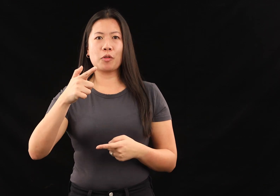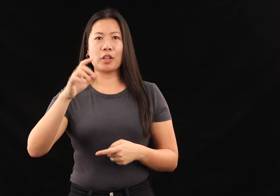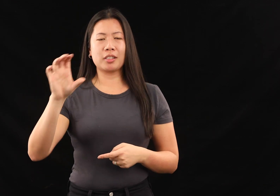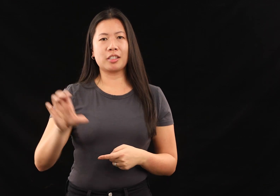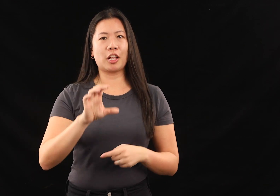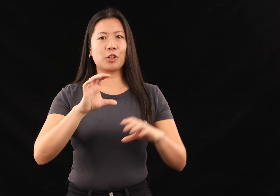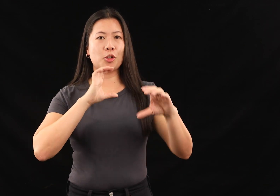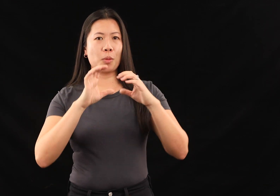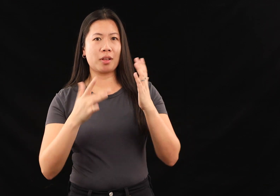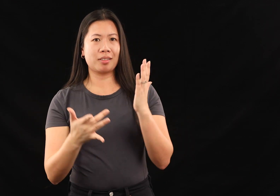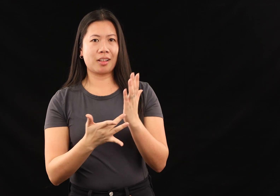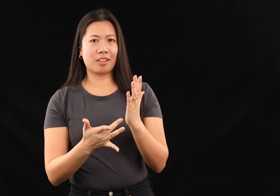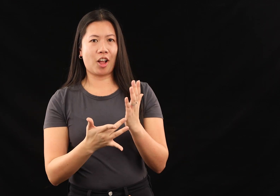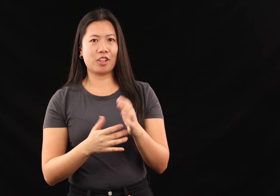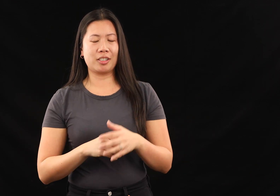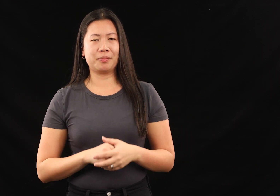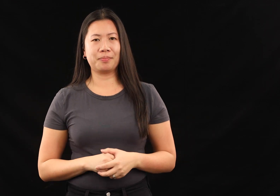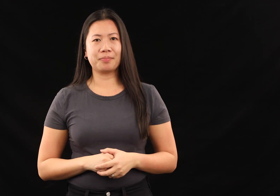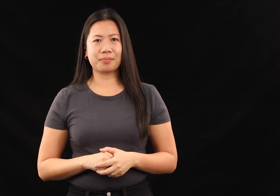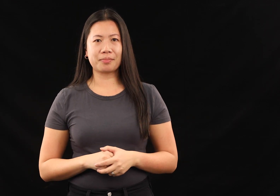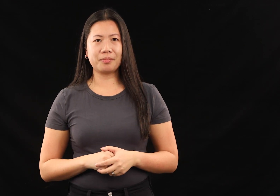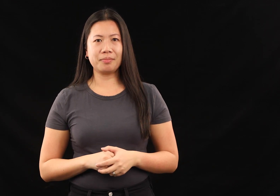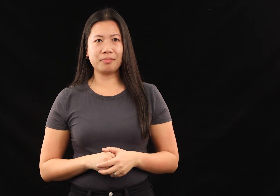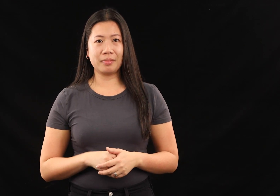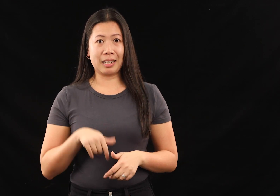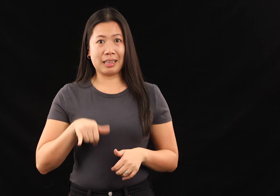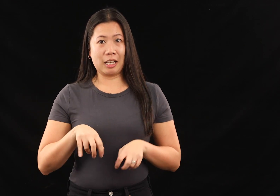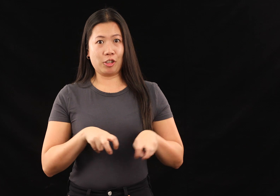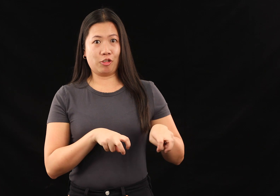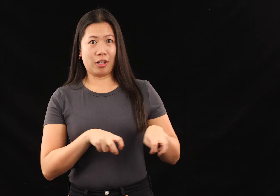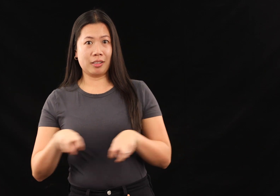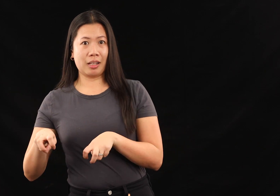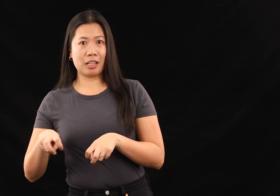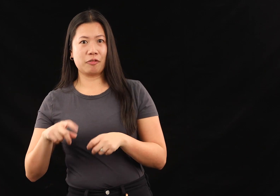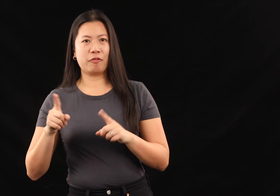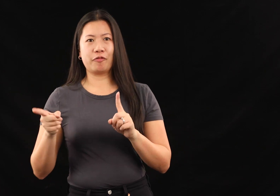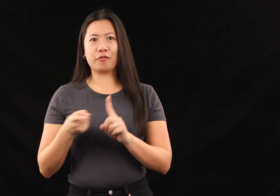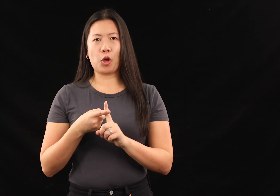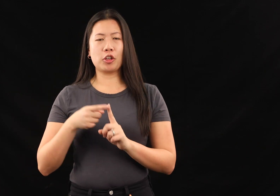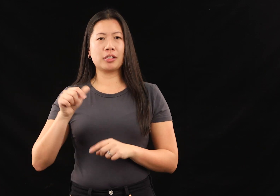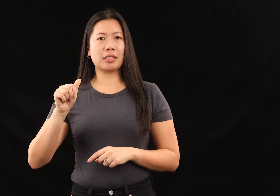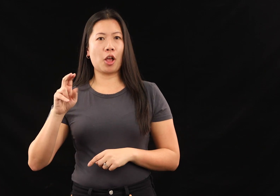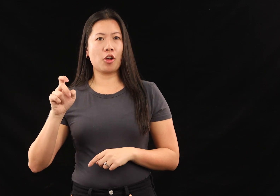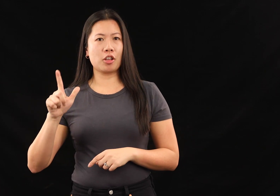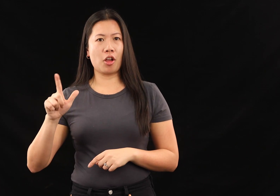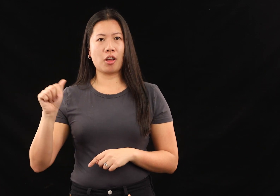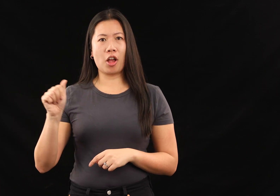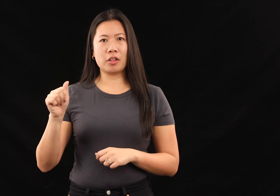21st century communication technology. This transaction is the first of Ariel Alternatives’